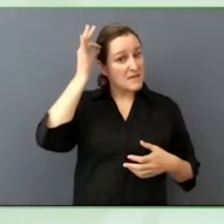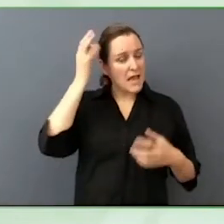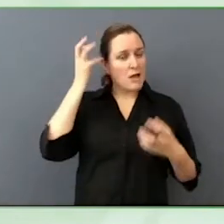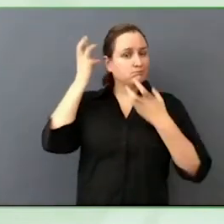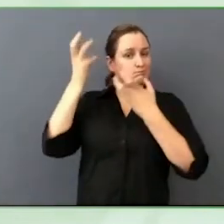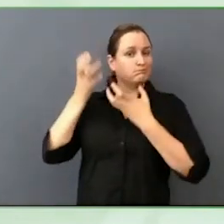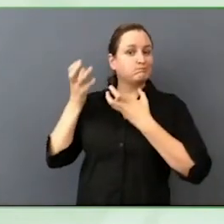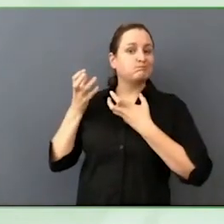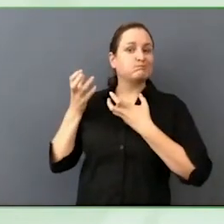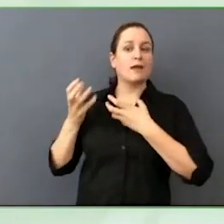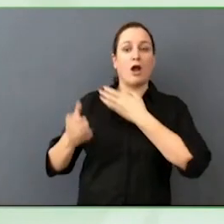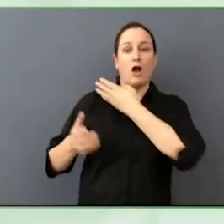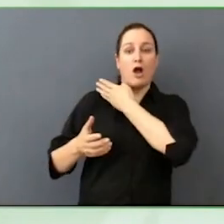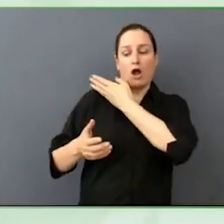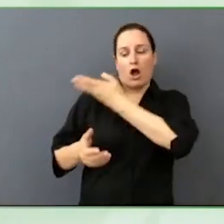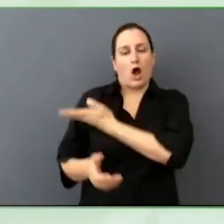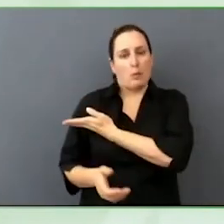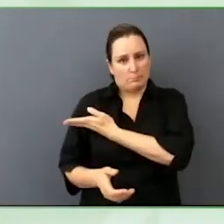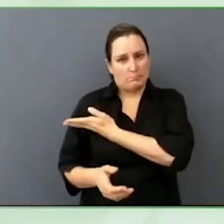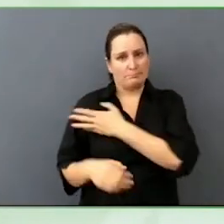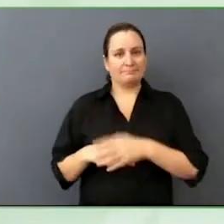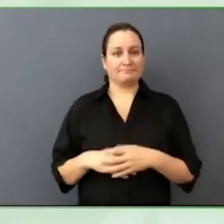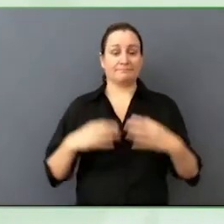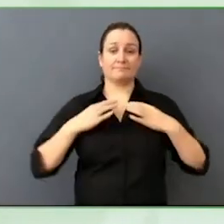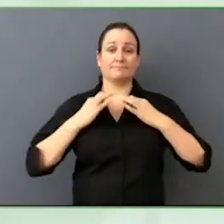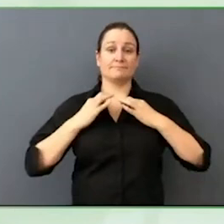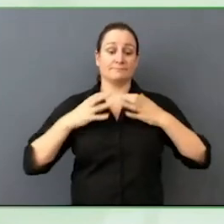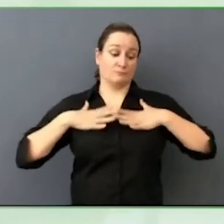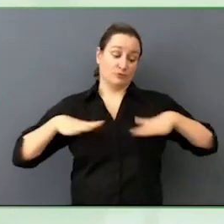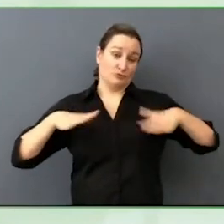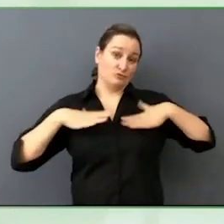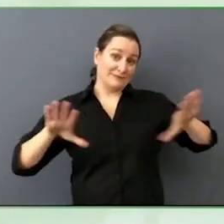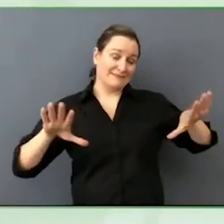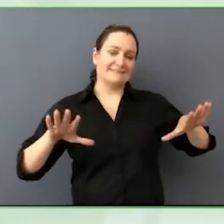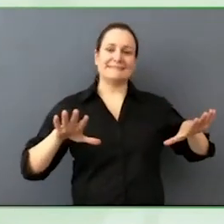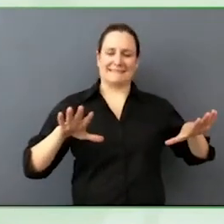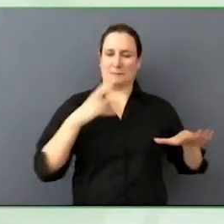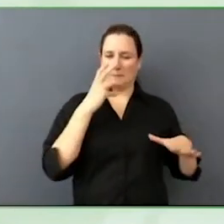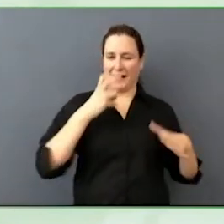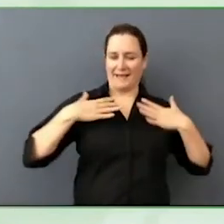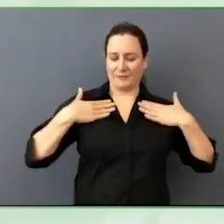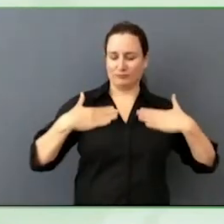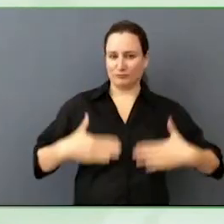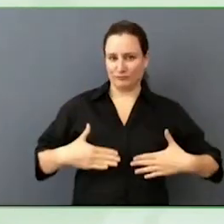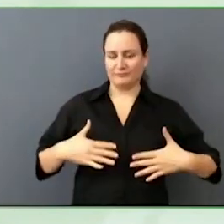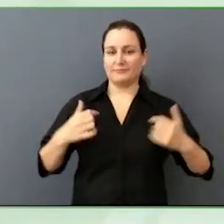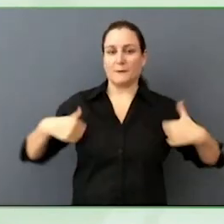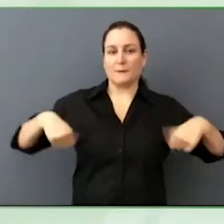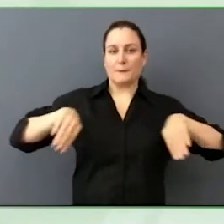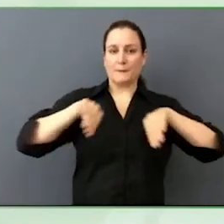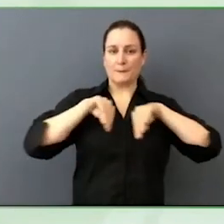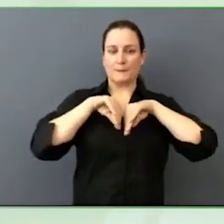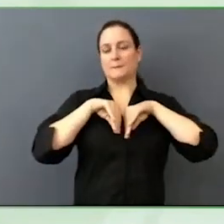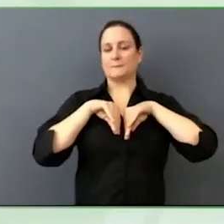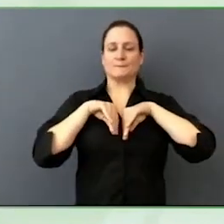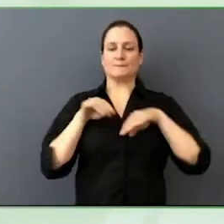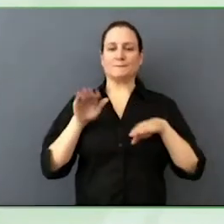I'm wearing a black dress today with a beautiful lime coloured jacket. Write on a par with the conference colours.